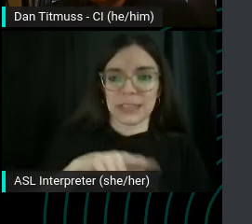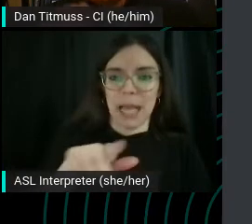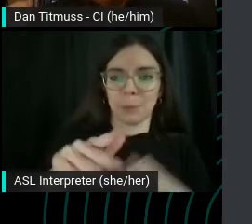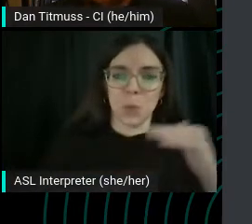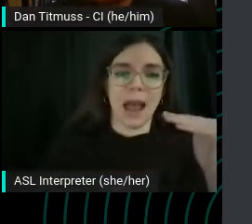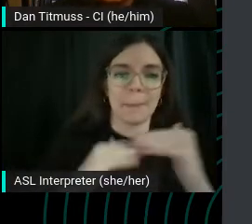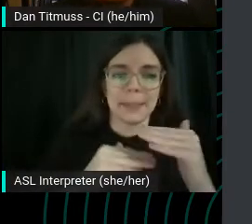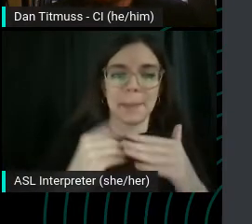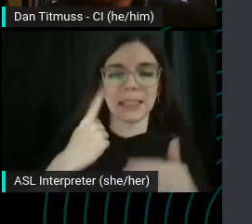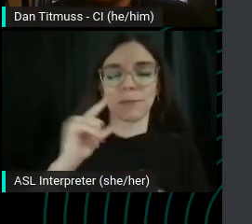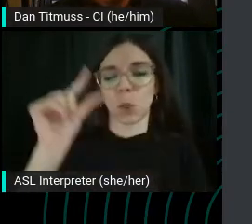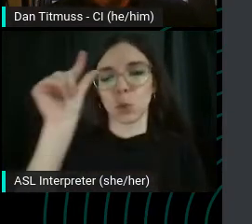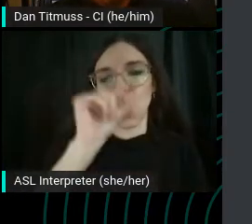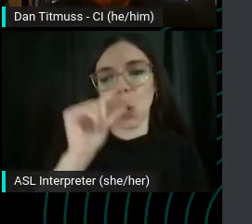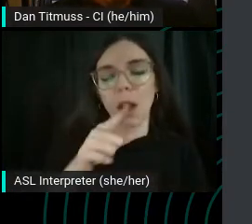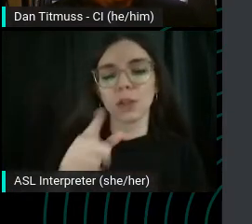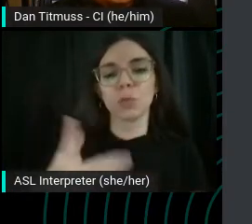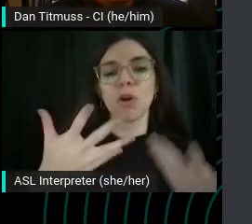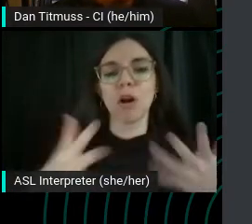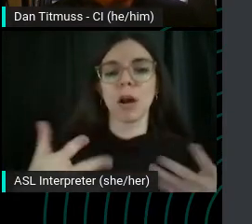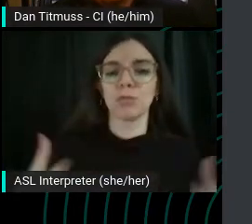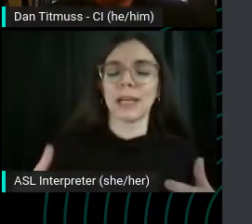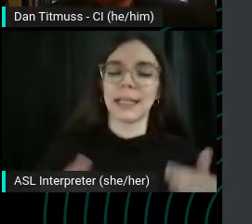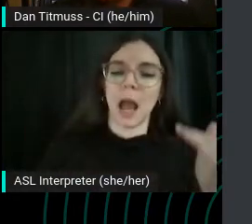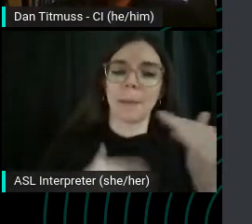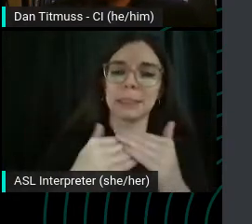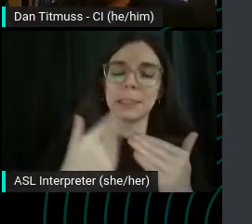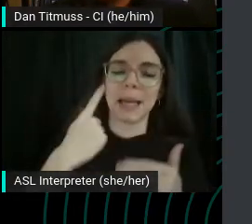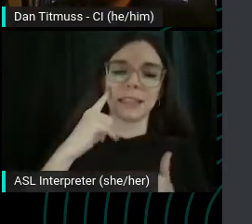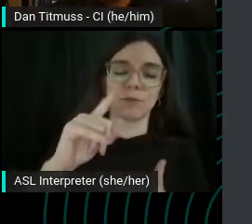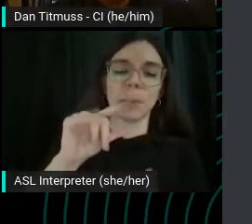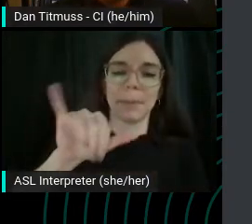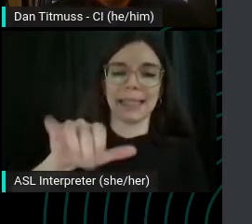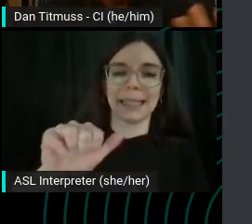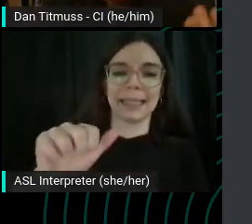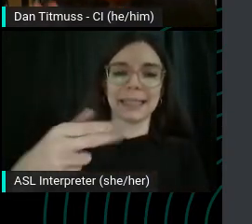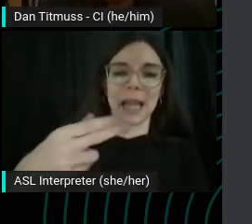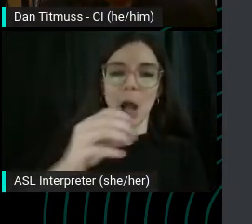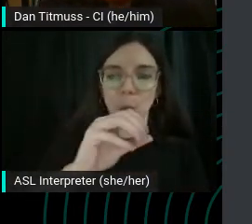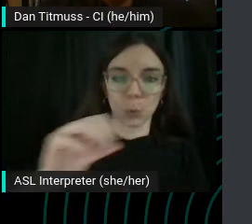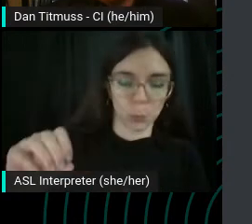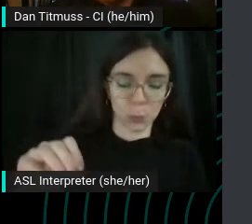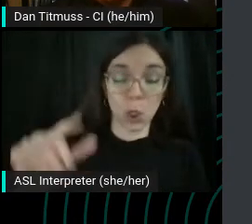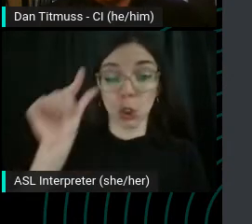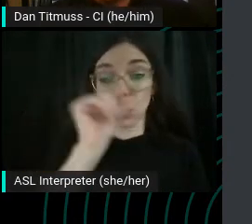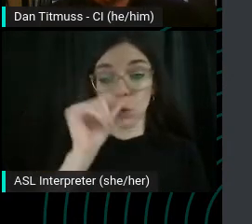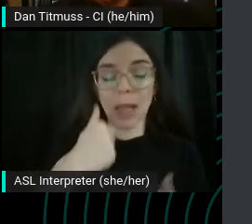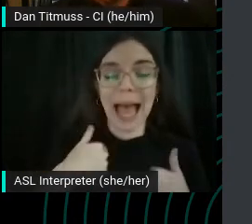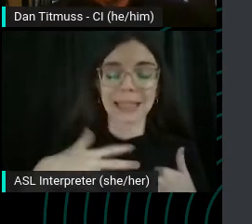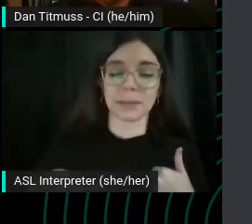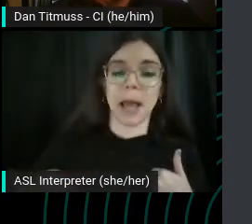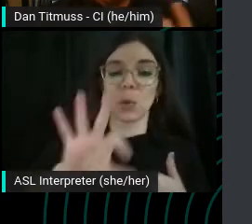You're actually already optimizing for Bing and Yahoo. You know, they Google has like roughly 90% of that search engine.